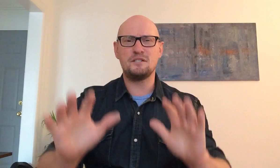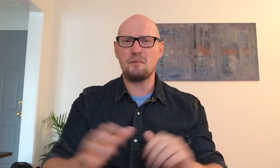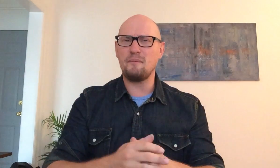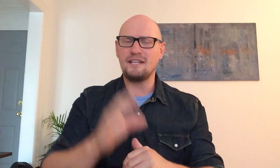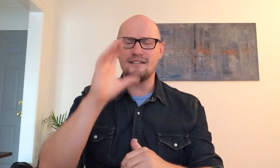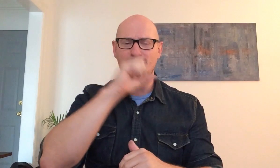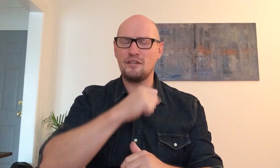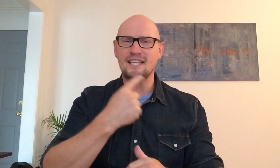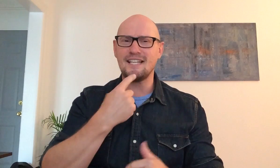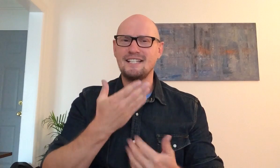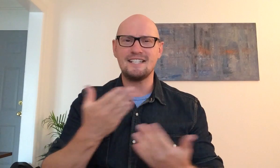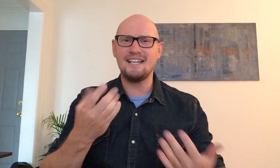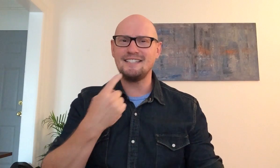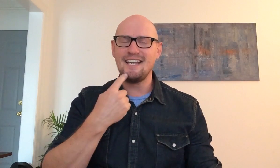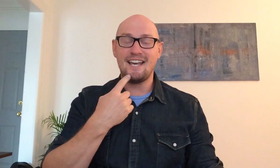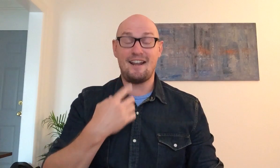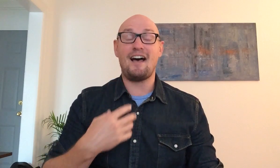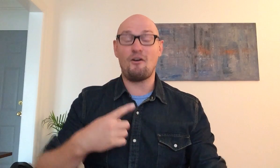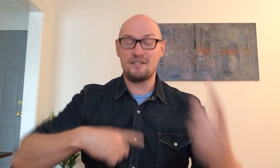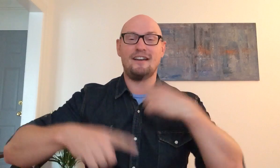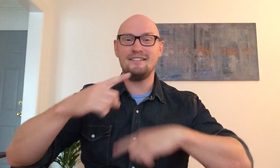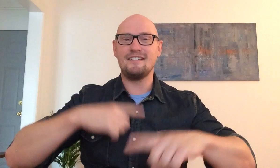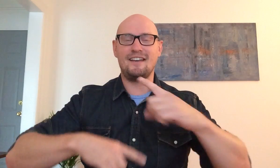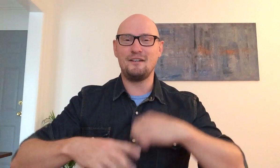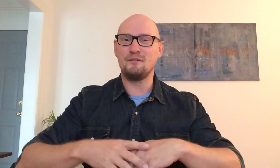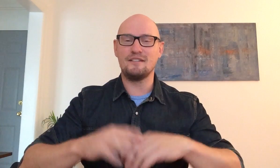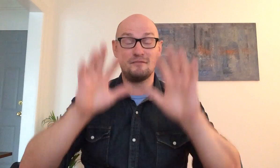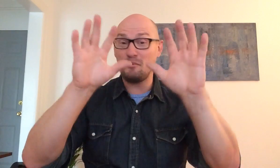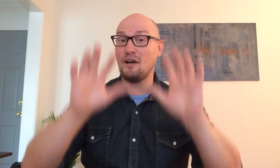she probably guessed everything that I said and our signs and it was a screen